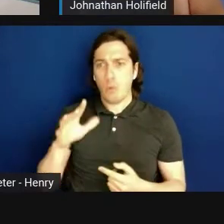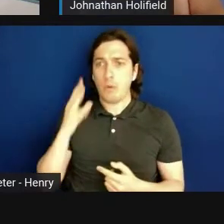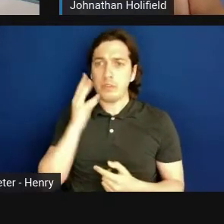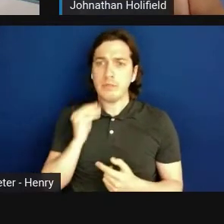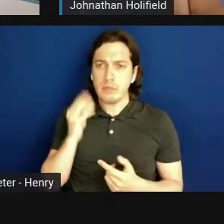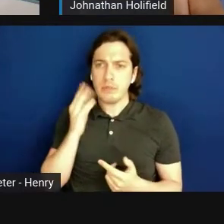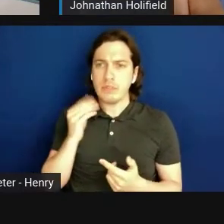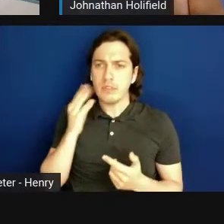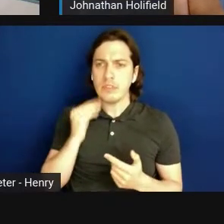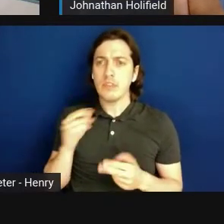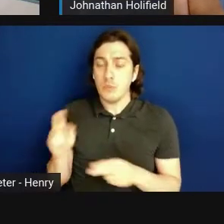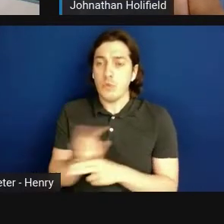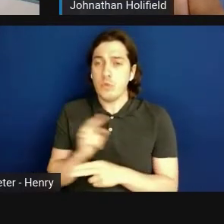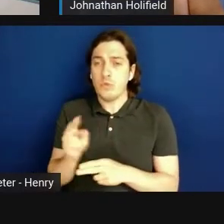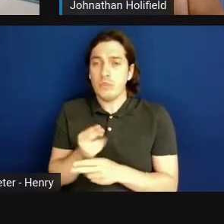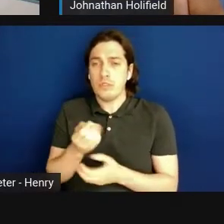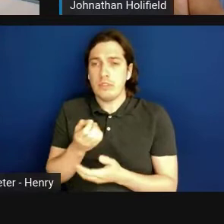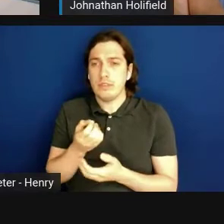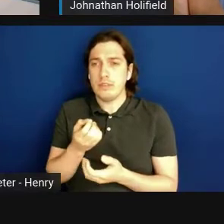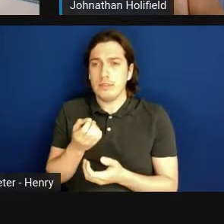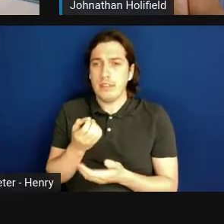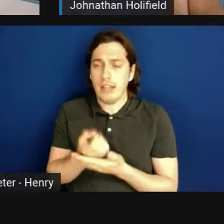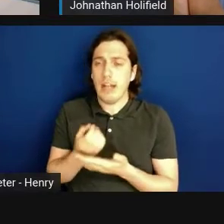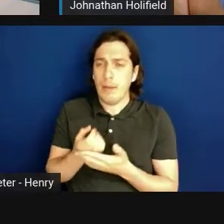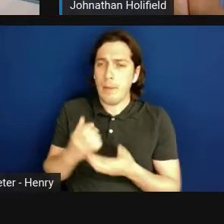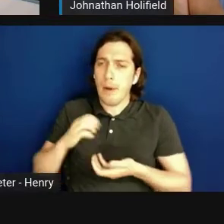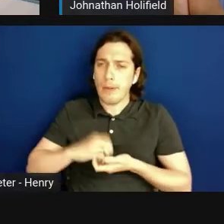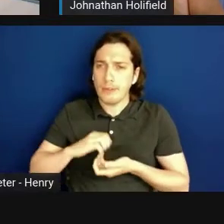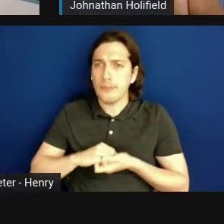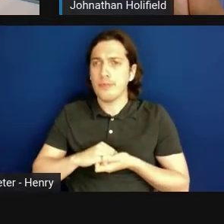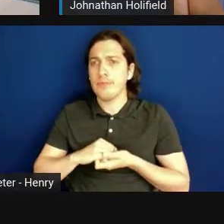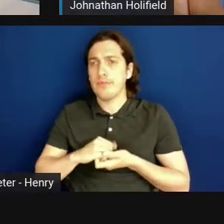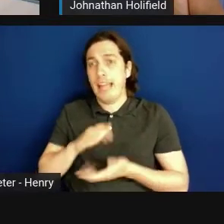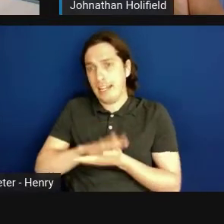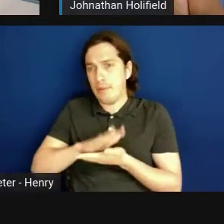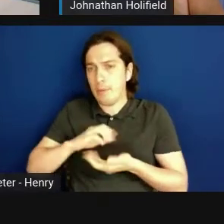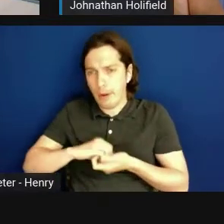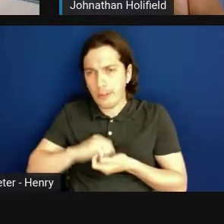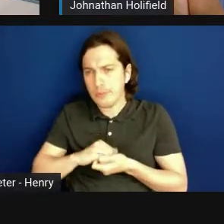leveraged academic partnership and, you know, some of the ways of doing it. So we'll start with that,